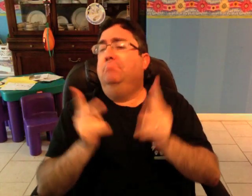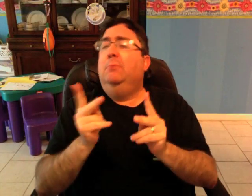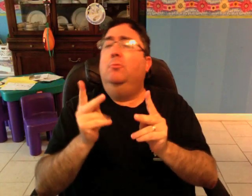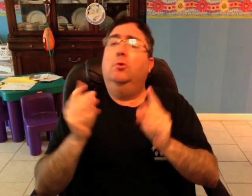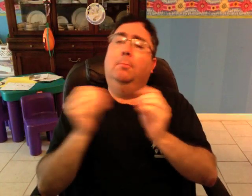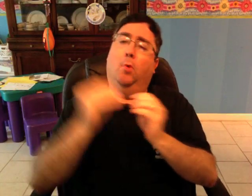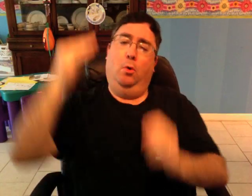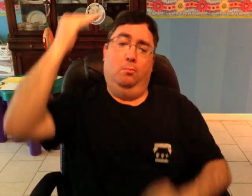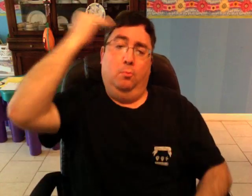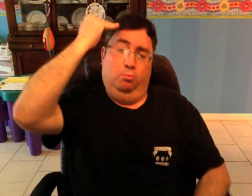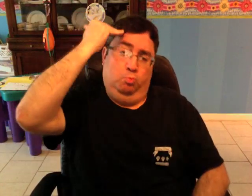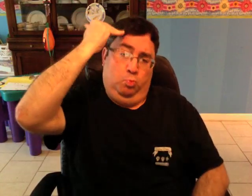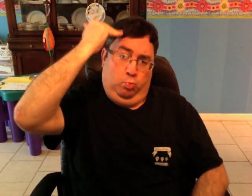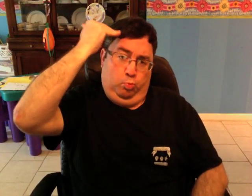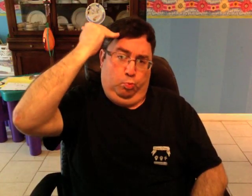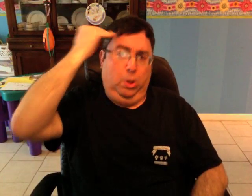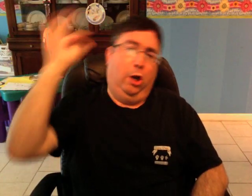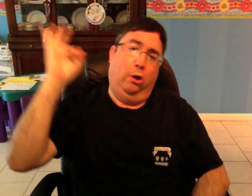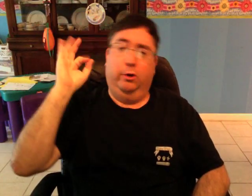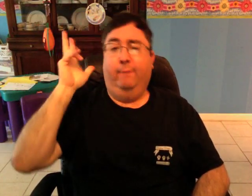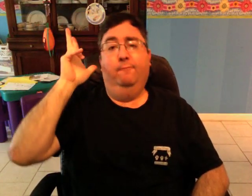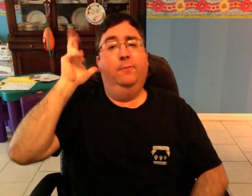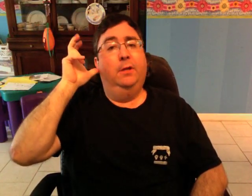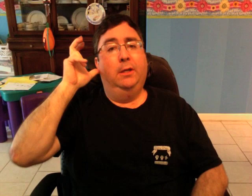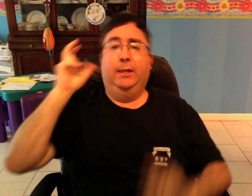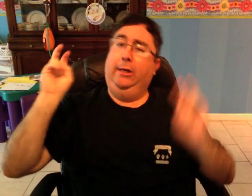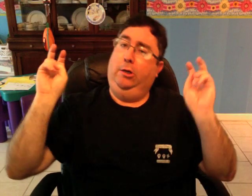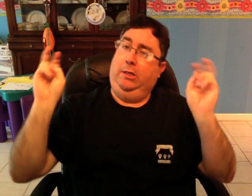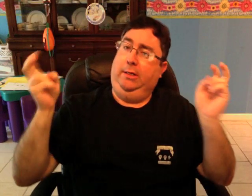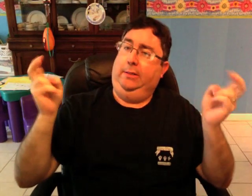Basically, they say they're encouraging people to be more "aware of hearing issues",